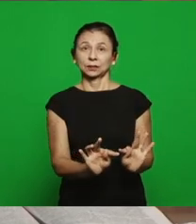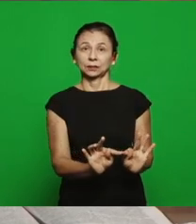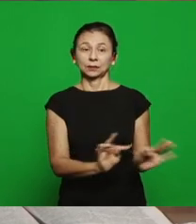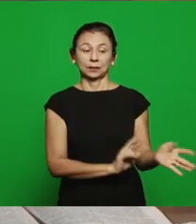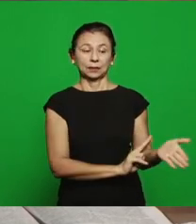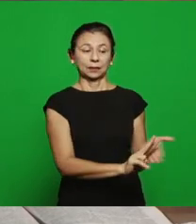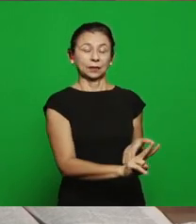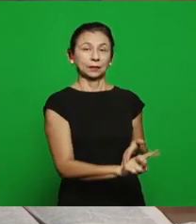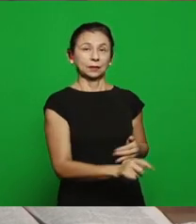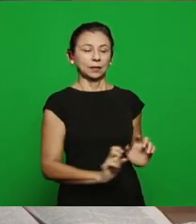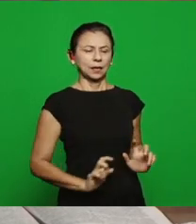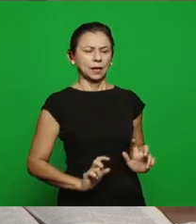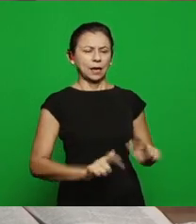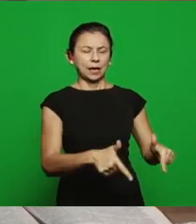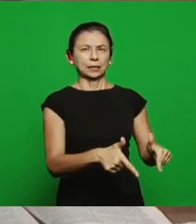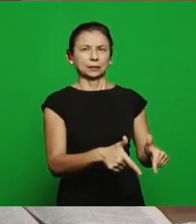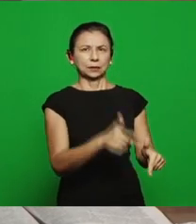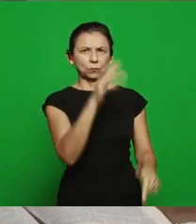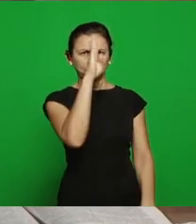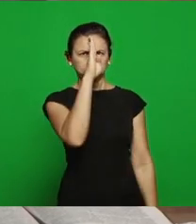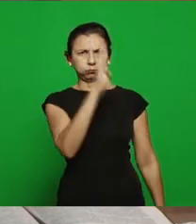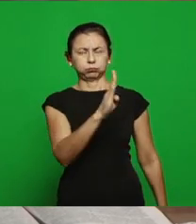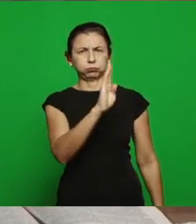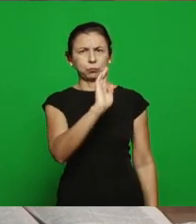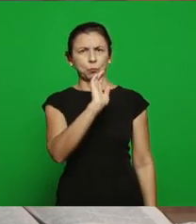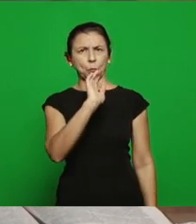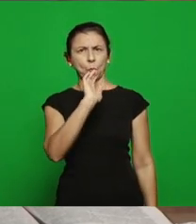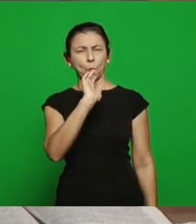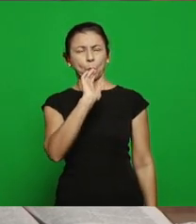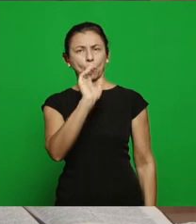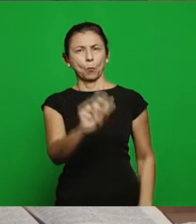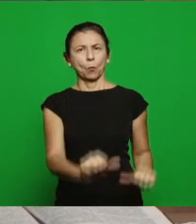the action was direct and contrary to life and doctrine